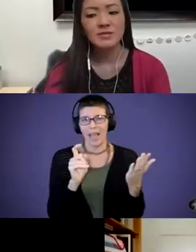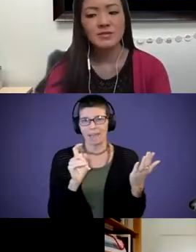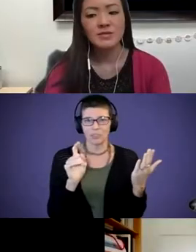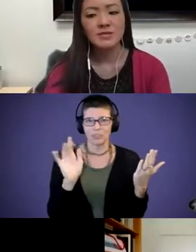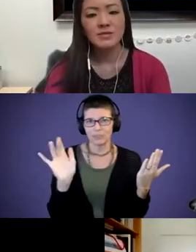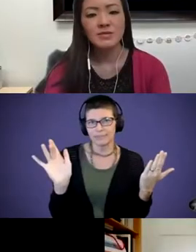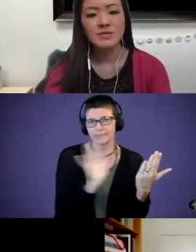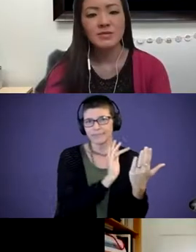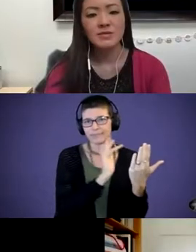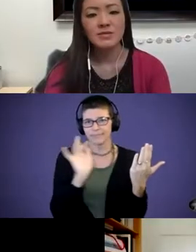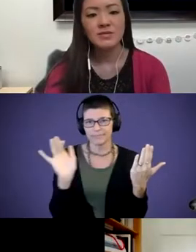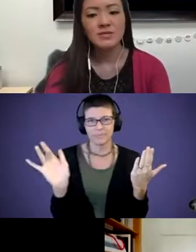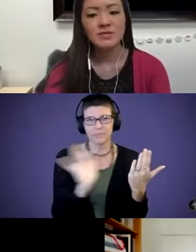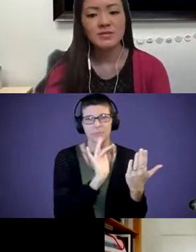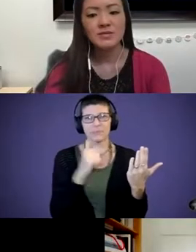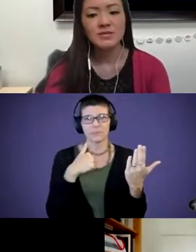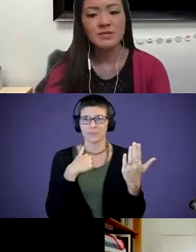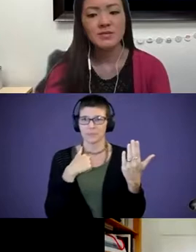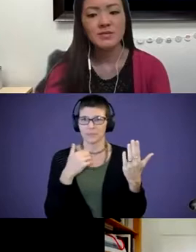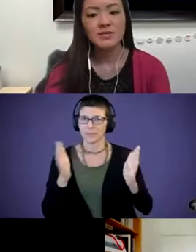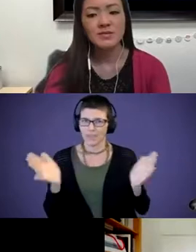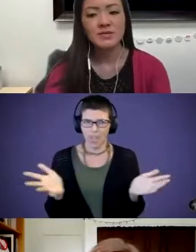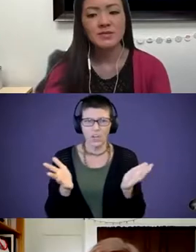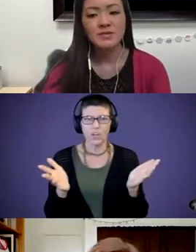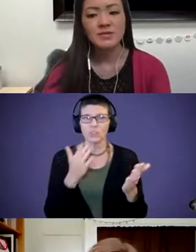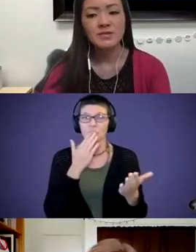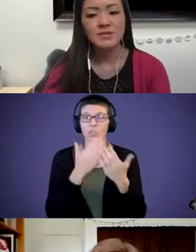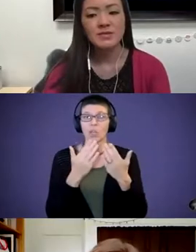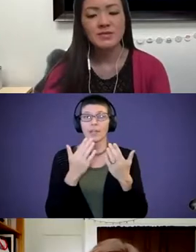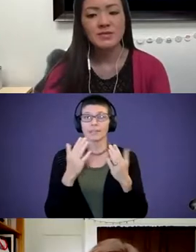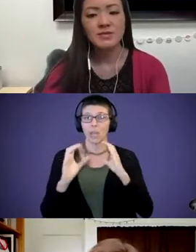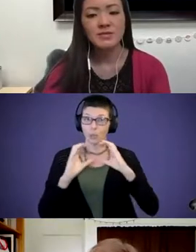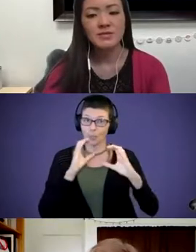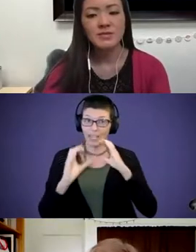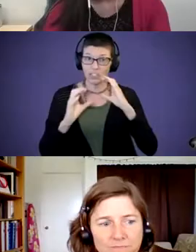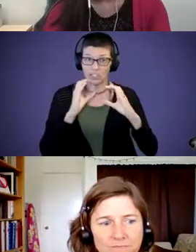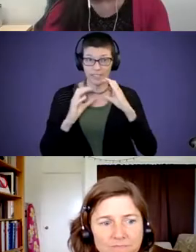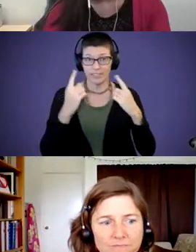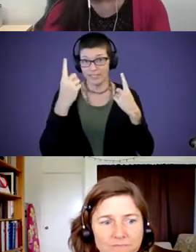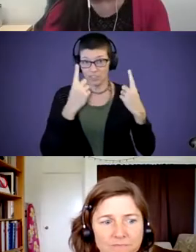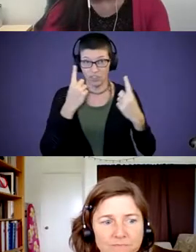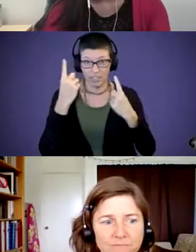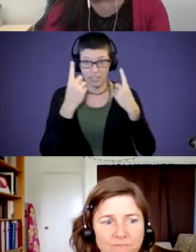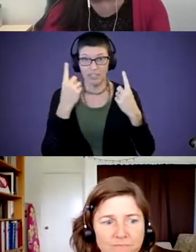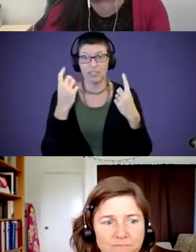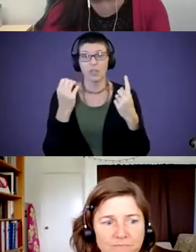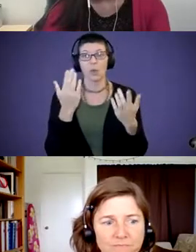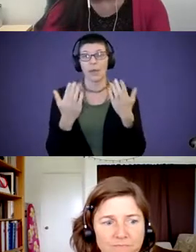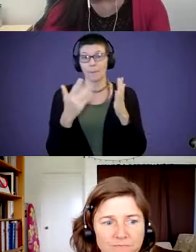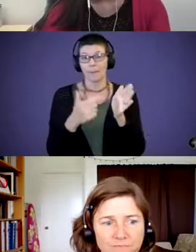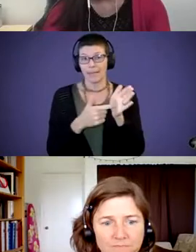I encourage good communication considerations. So, it may take a minute if you'd like to say